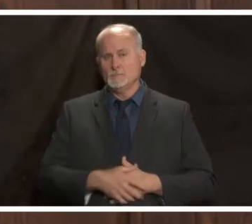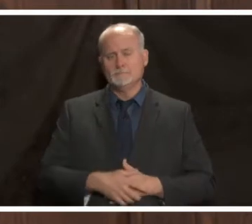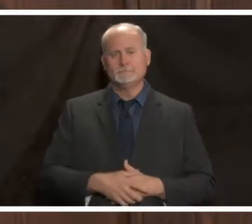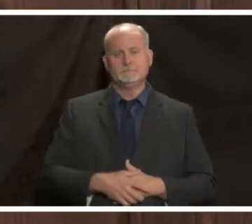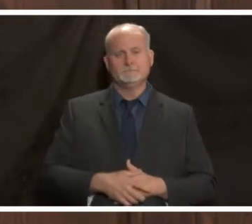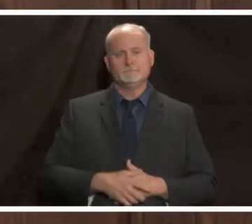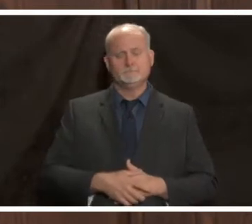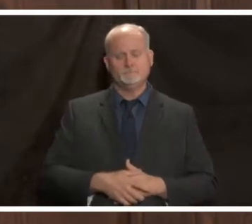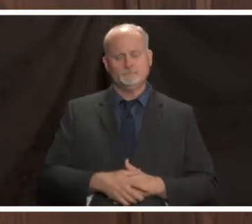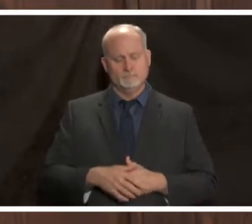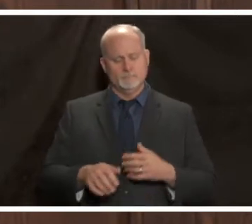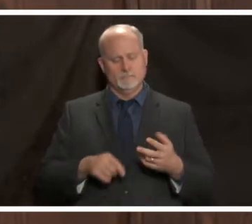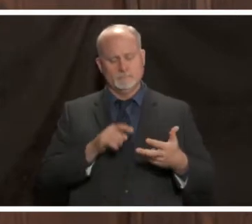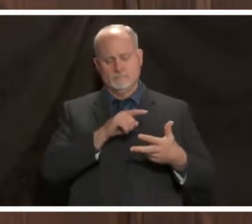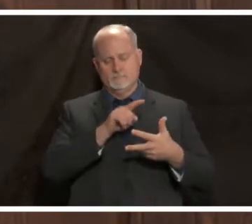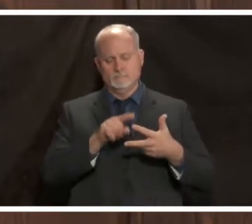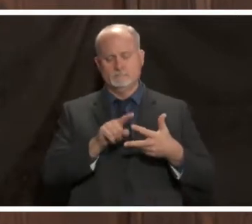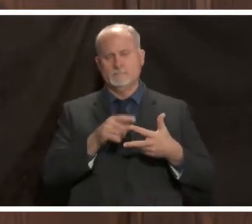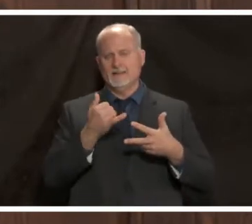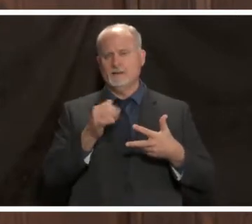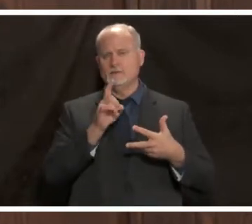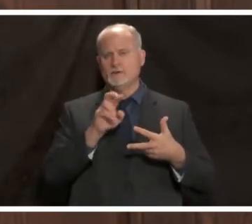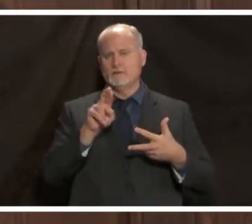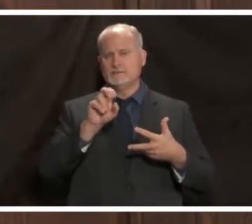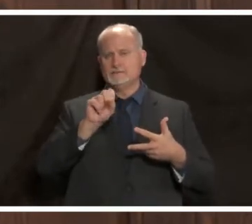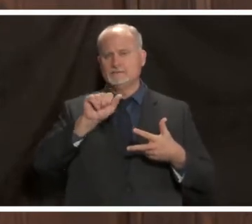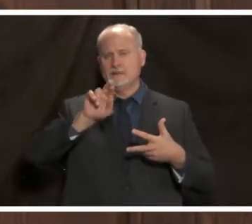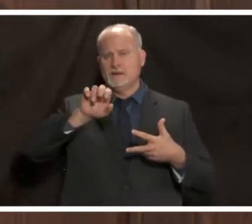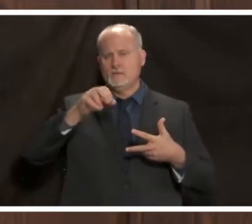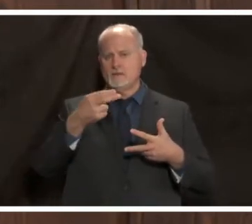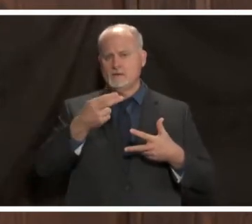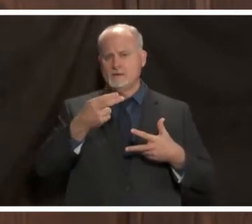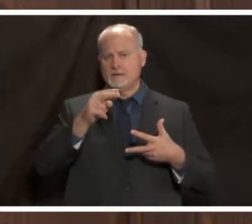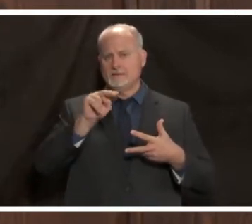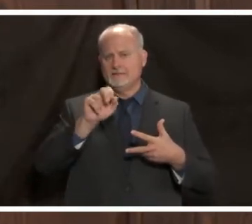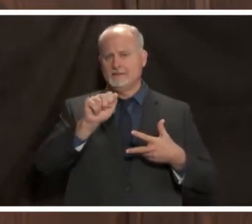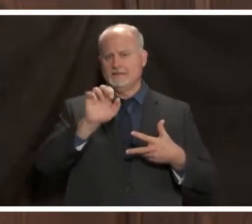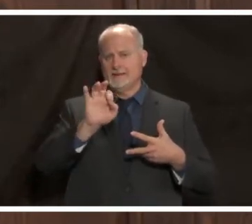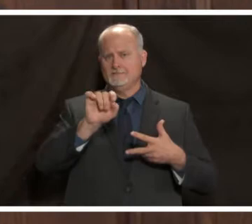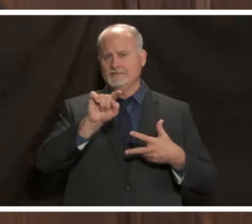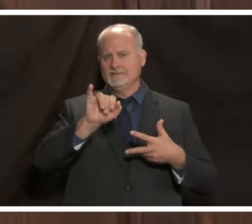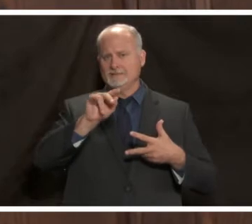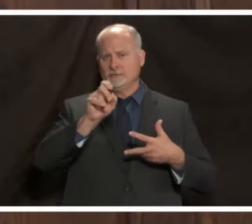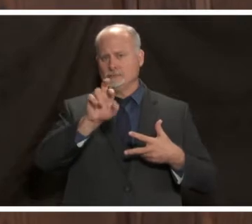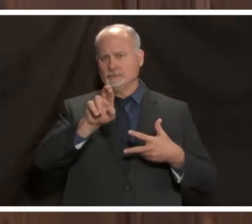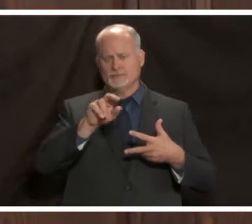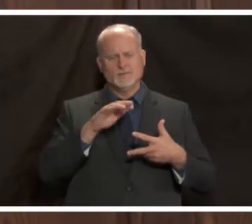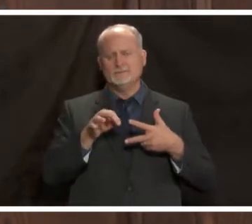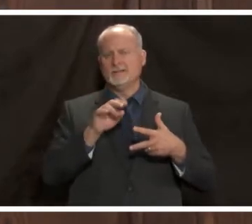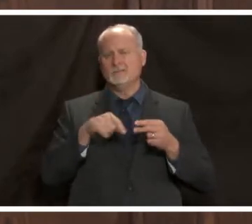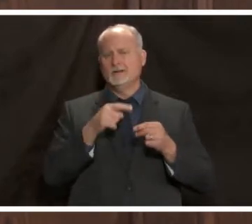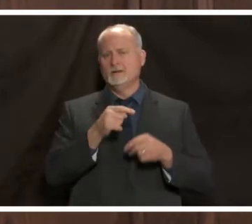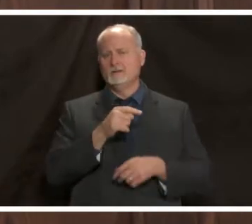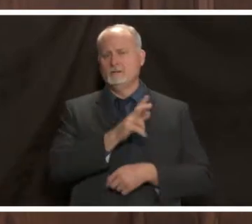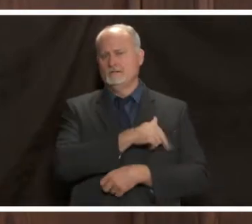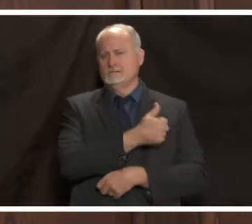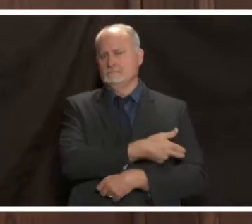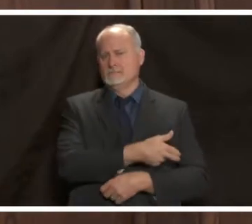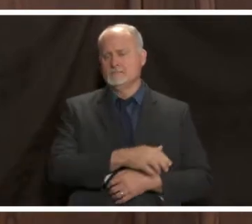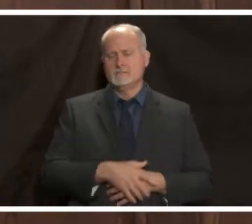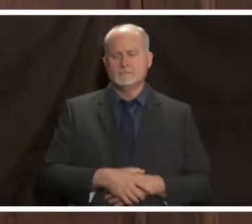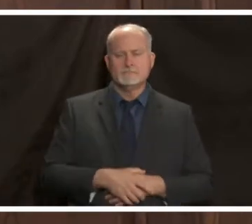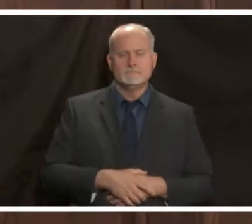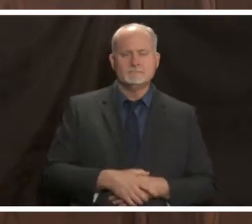now we're welcoming up dr sarah nafziger who will give some hospital updates